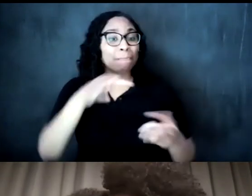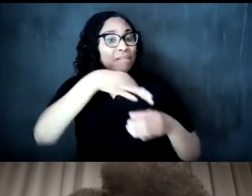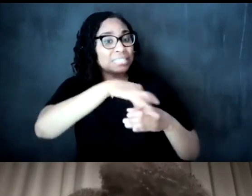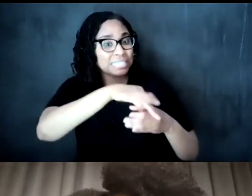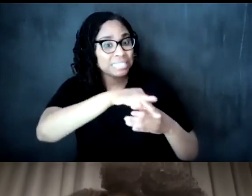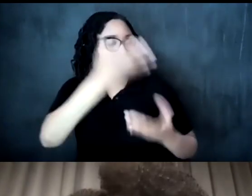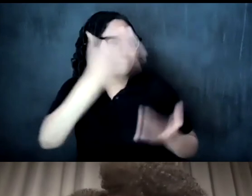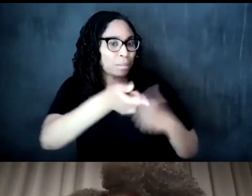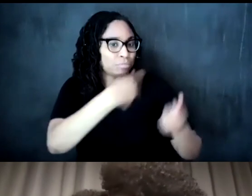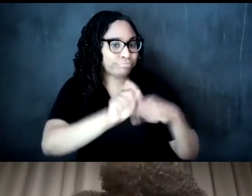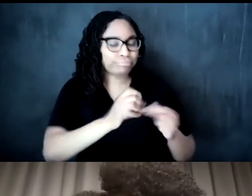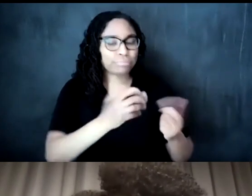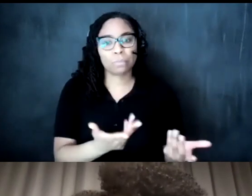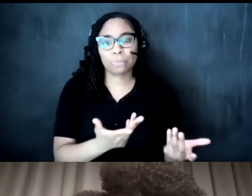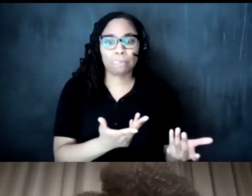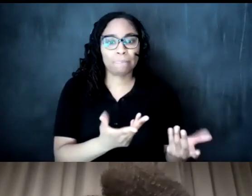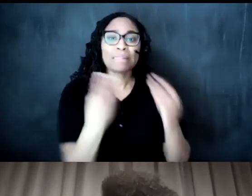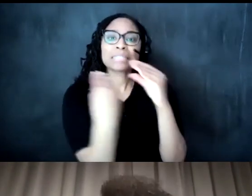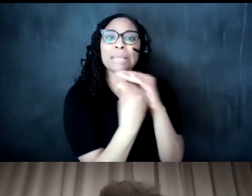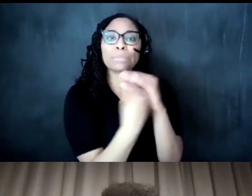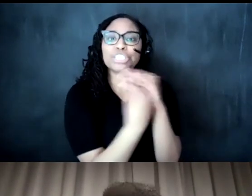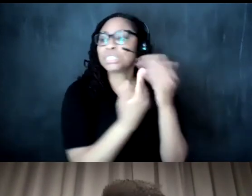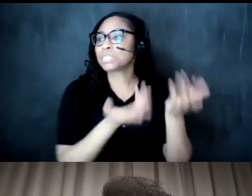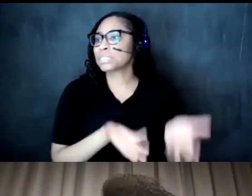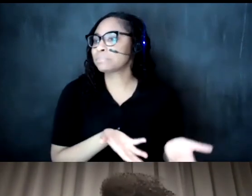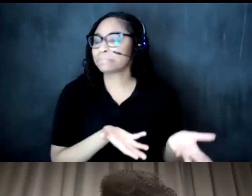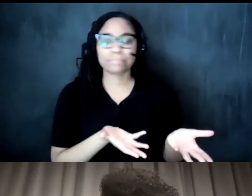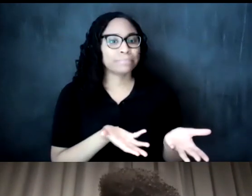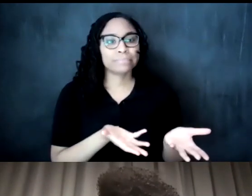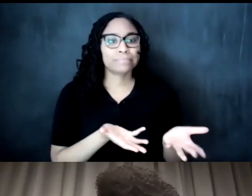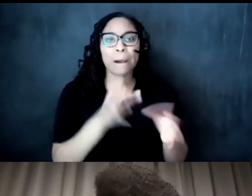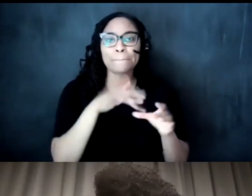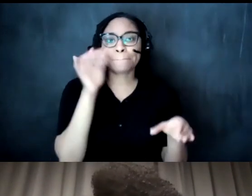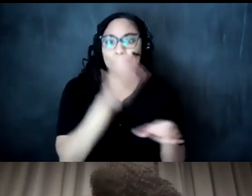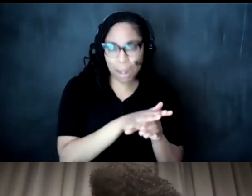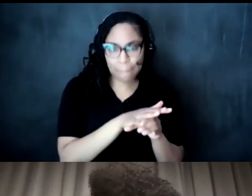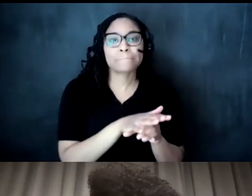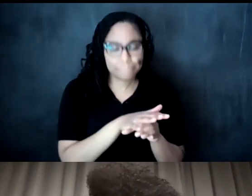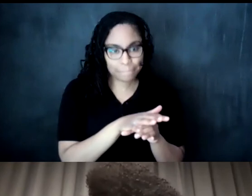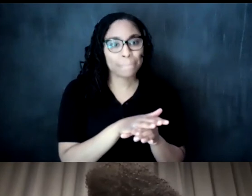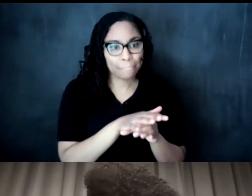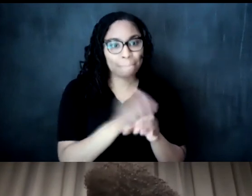have just you know sandwiches and uh like a pop um and still might have the dresses but there still